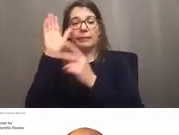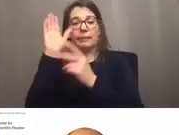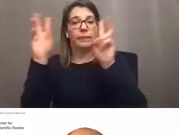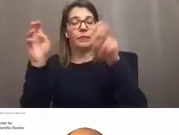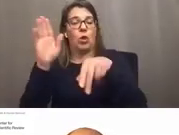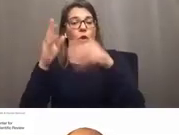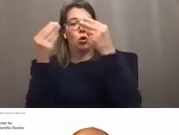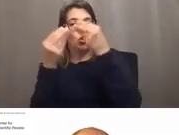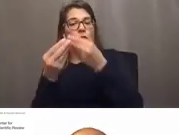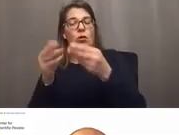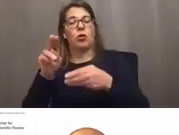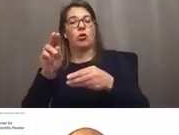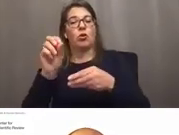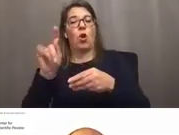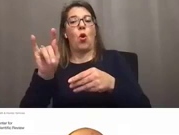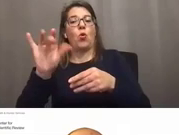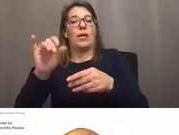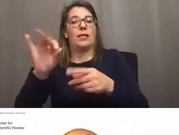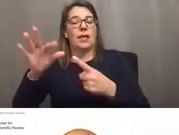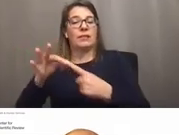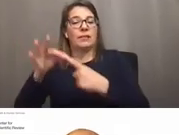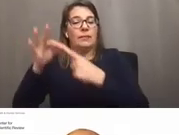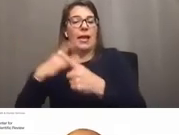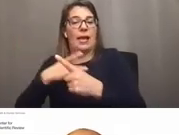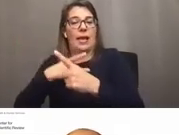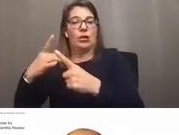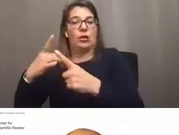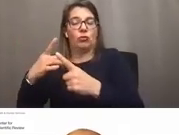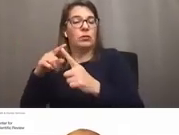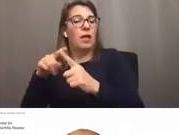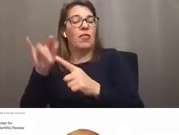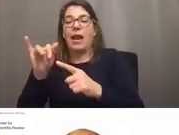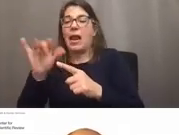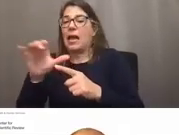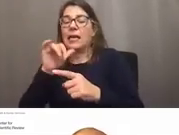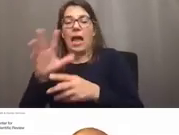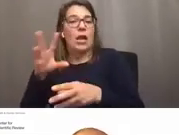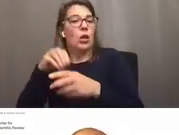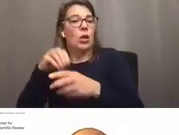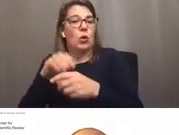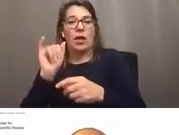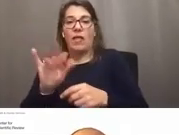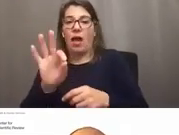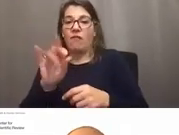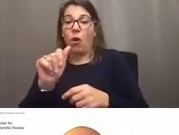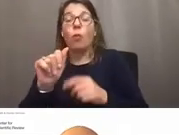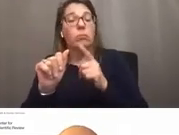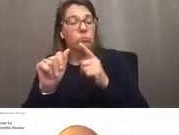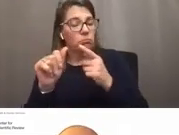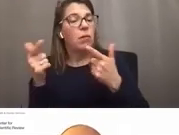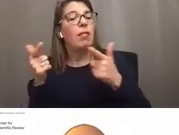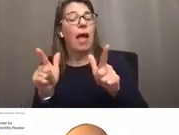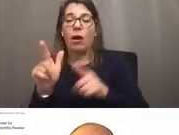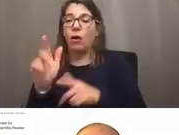that points to a FOA that the IC does not participate on. This is allowed, but it's rare, and it's pretty onerous.